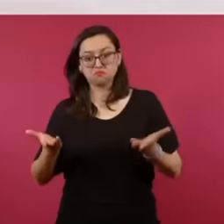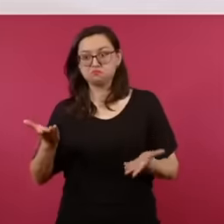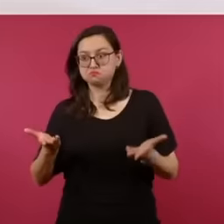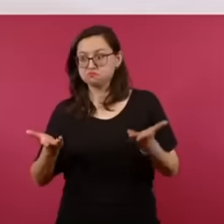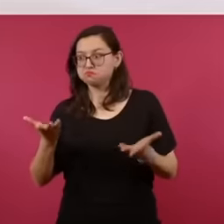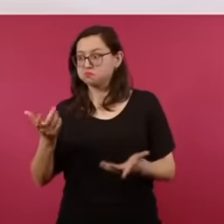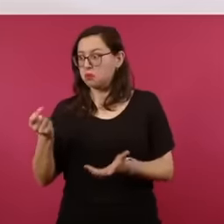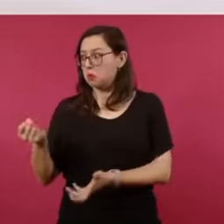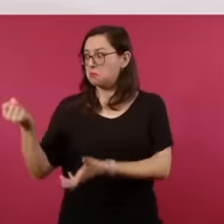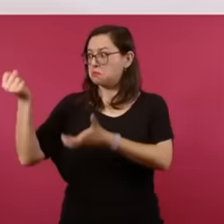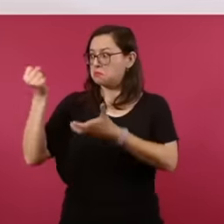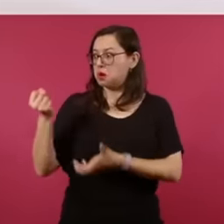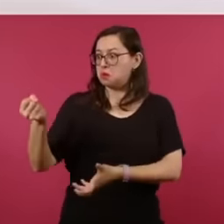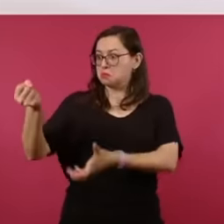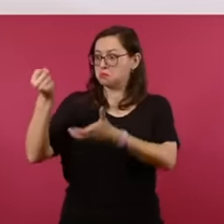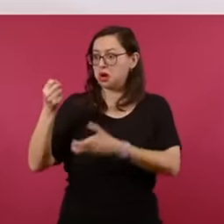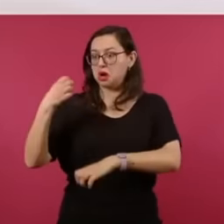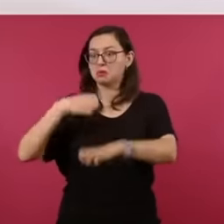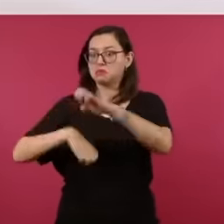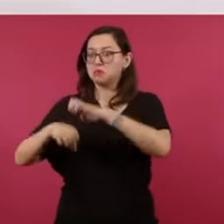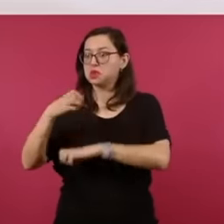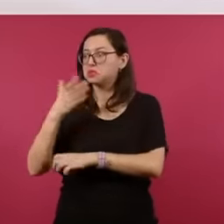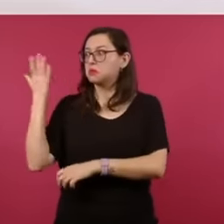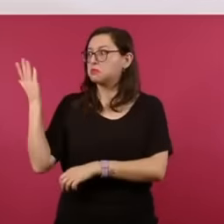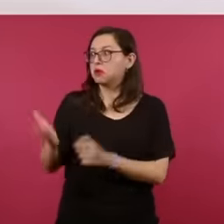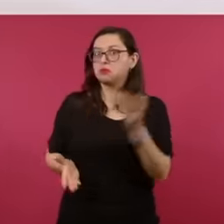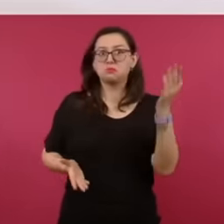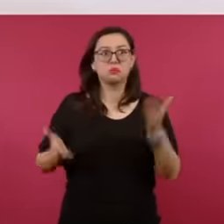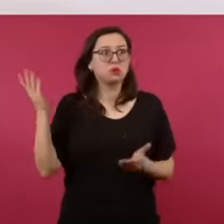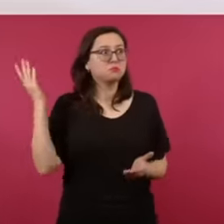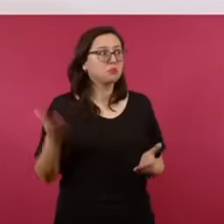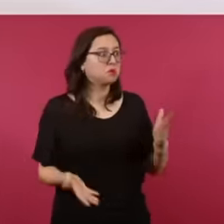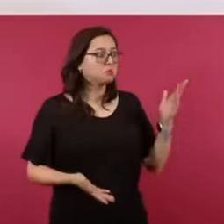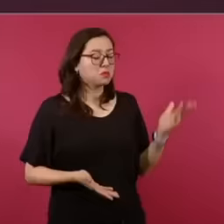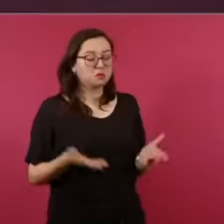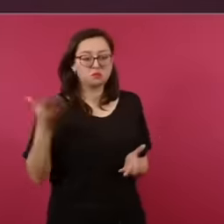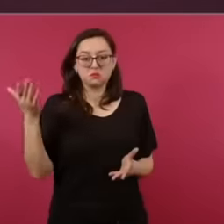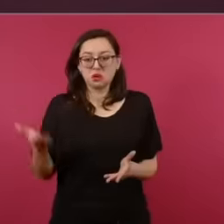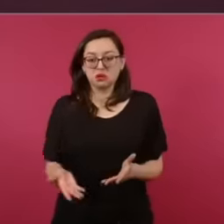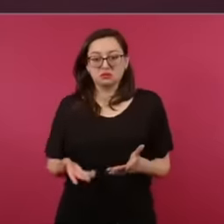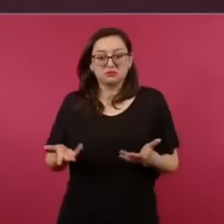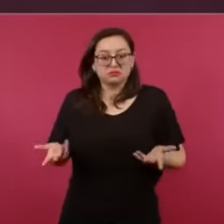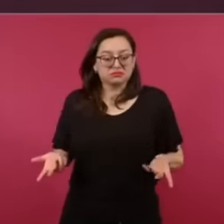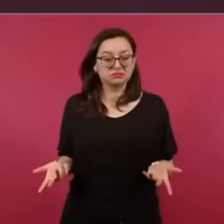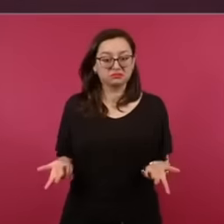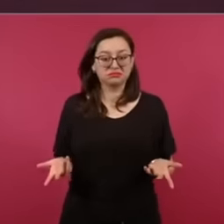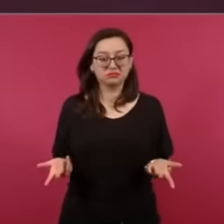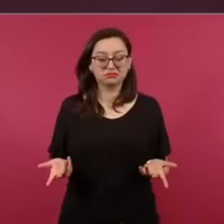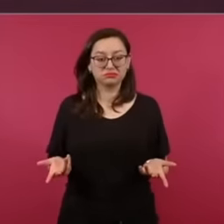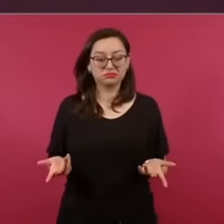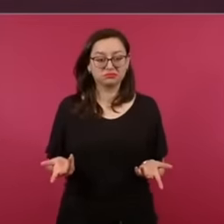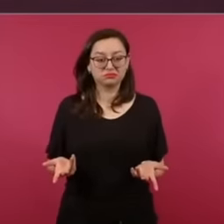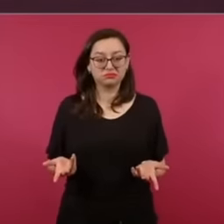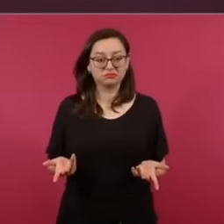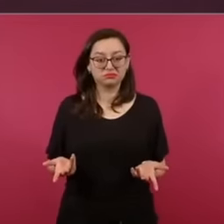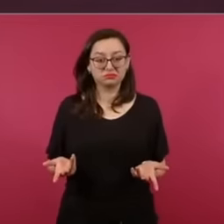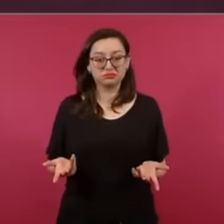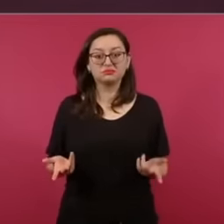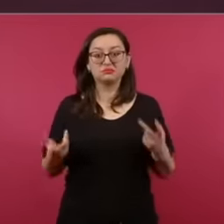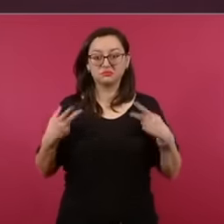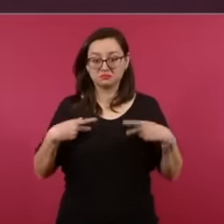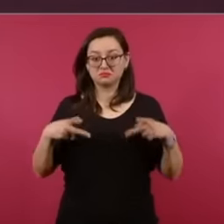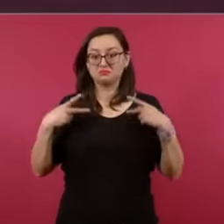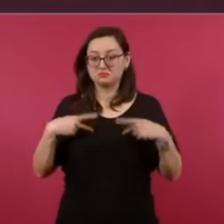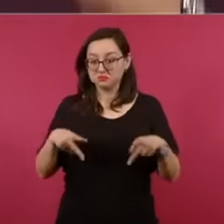yes people are getting out of poverty but